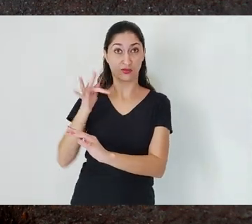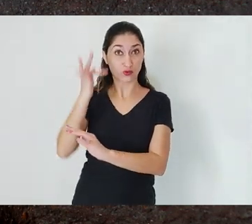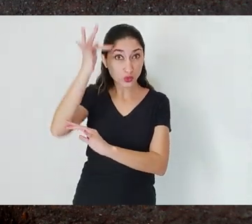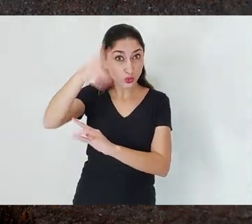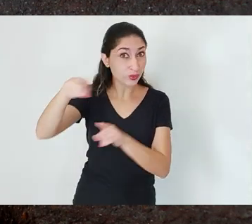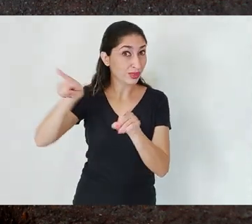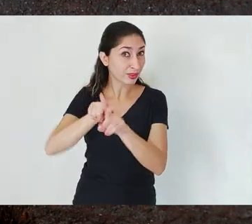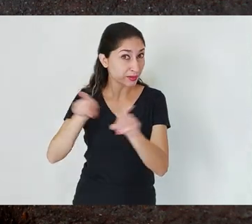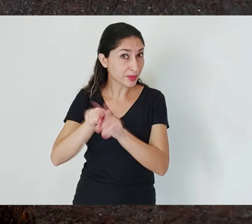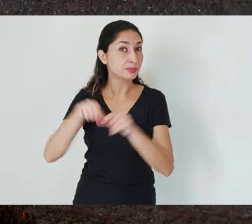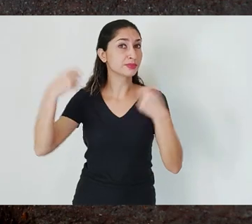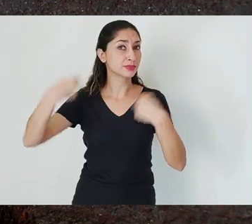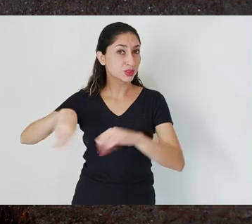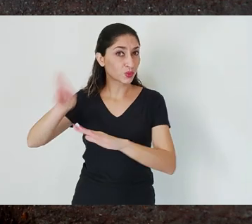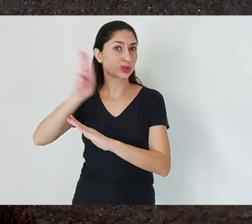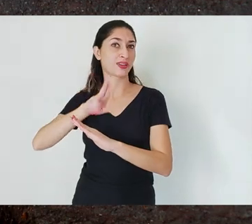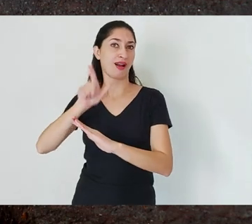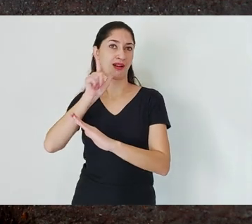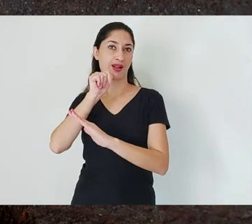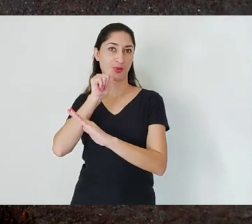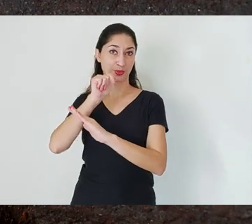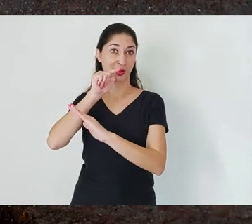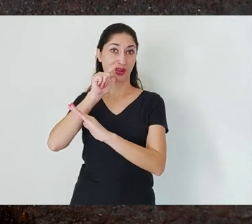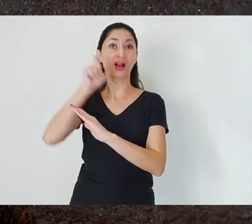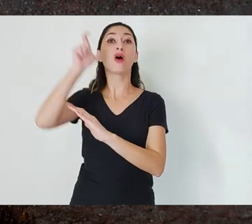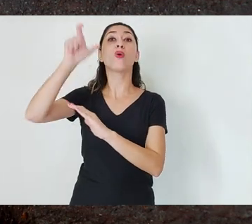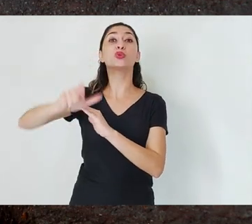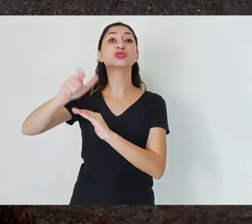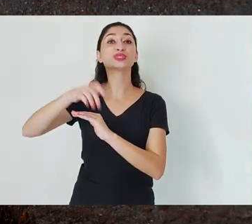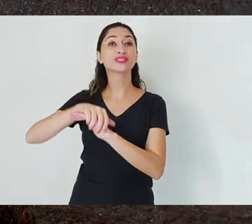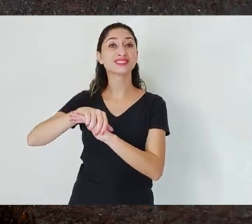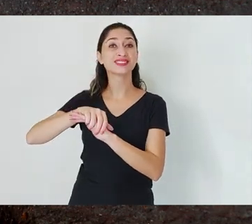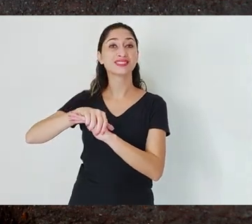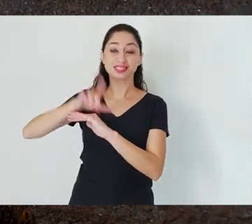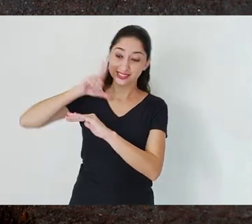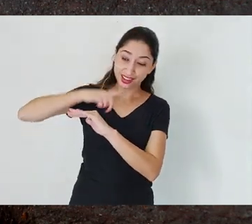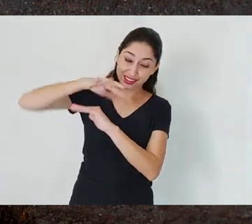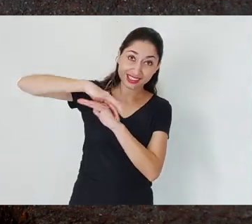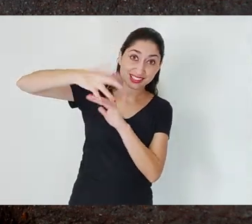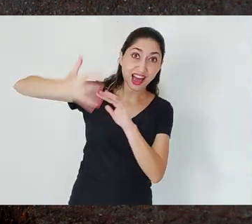for a long time is somehow preserved by the Serra.